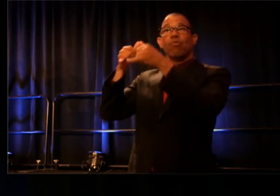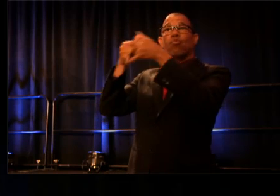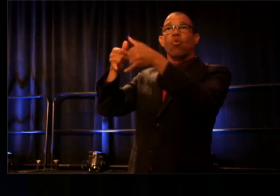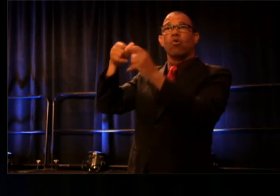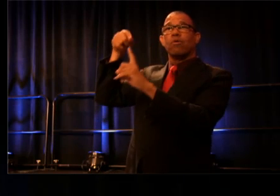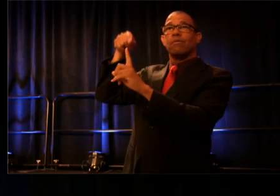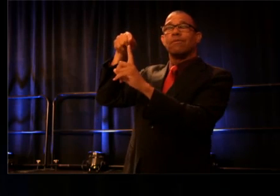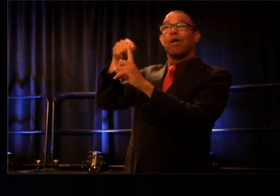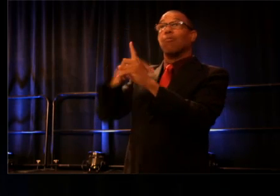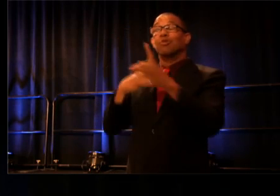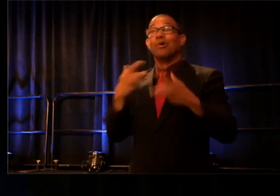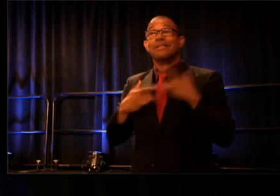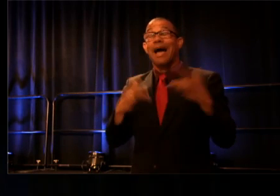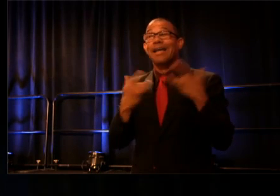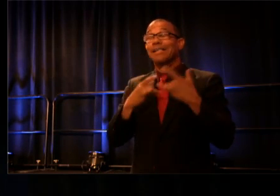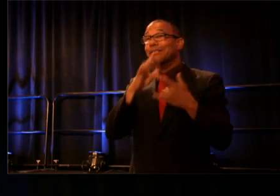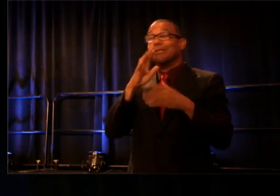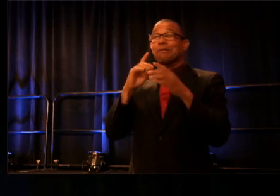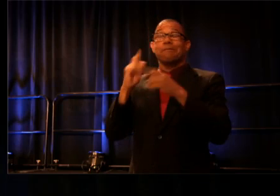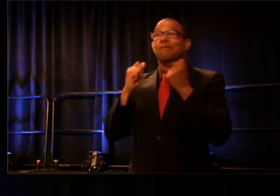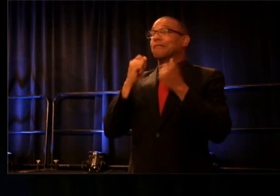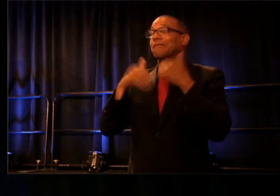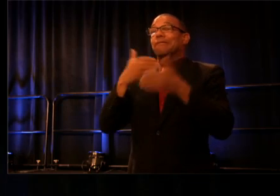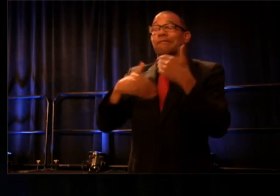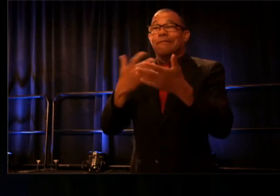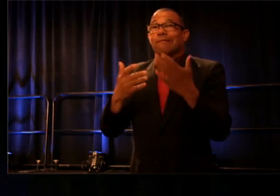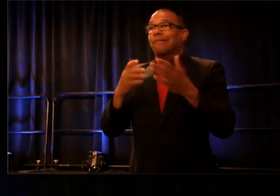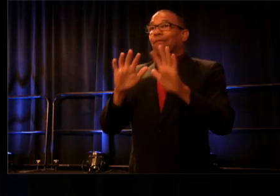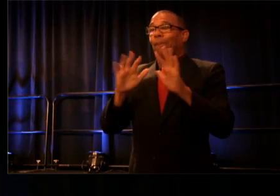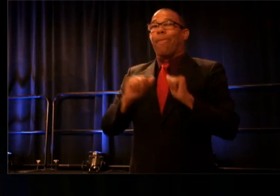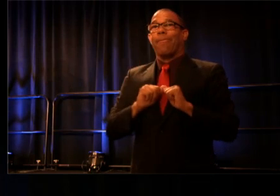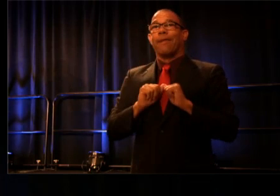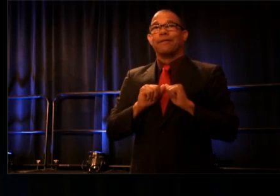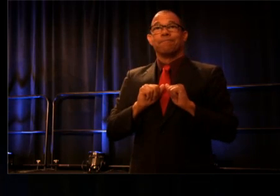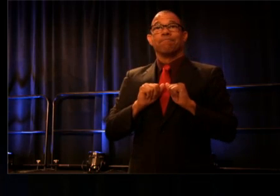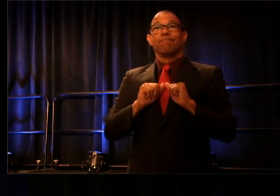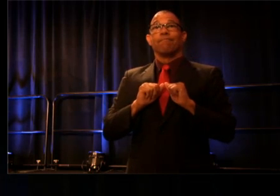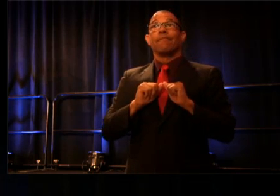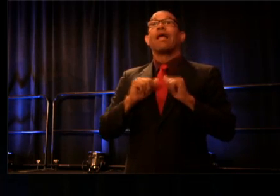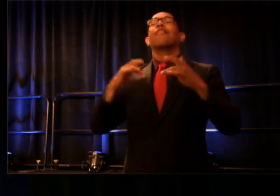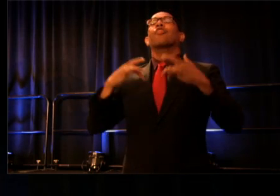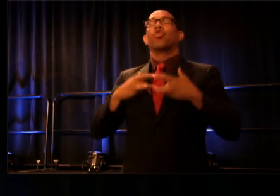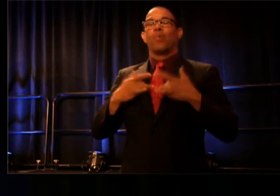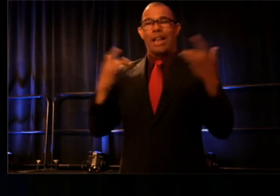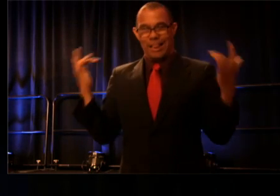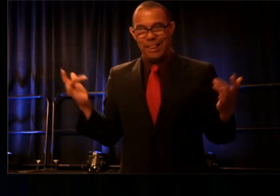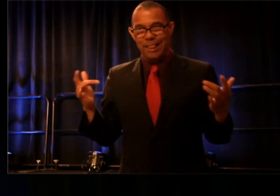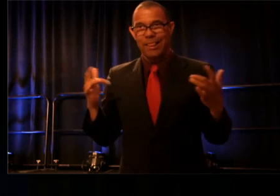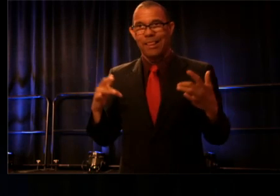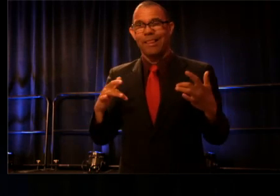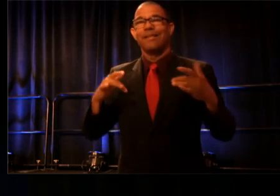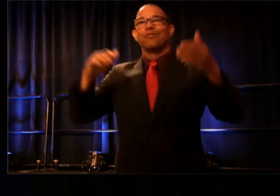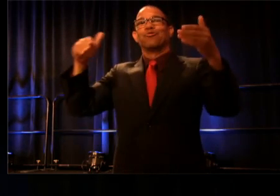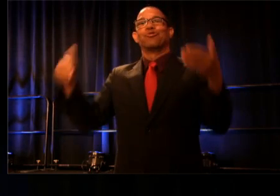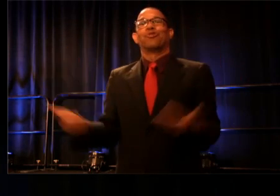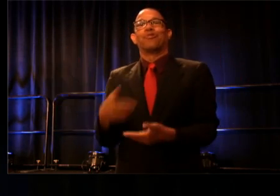I'm so excited to do this. What a thrill then, to introduce this year's recipient